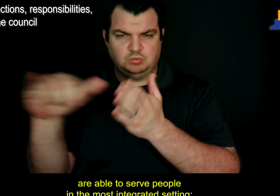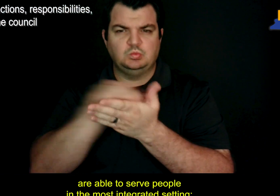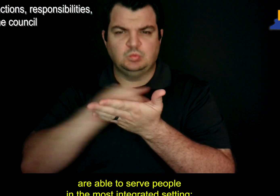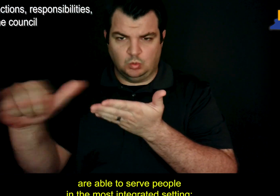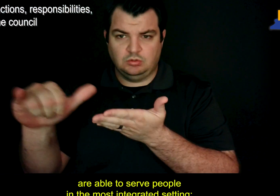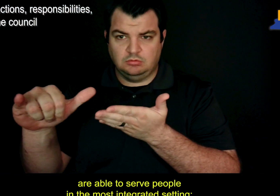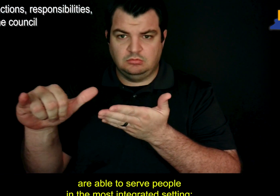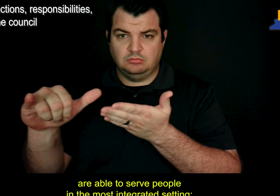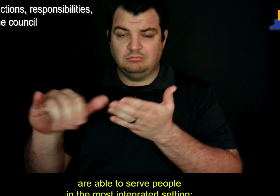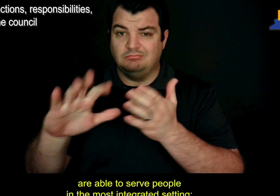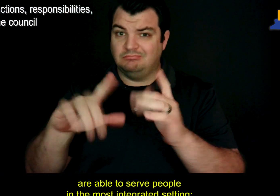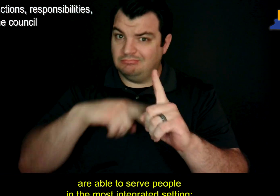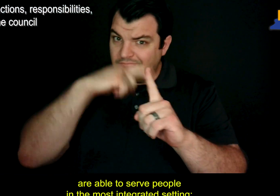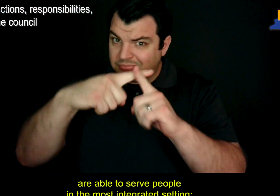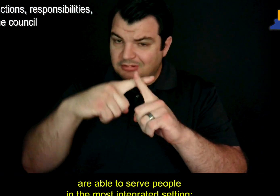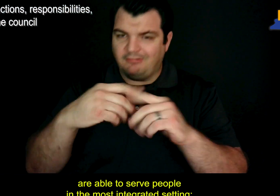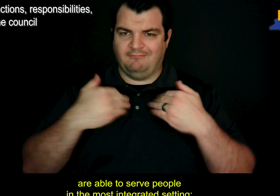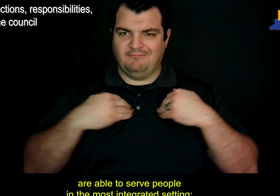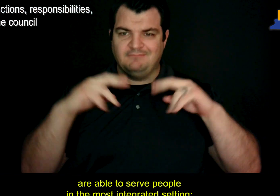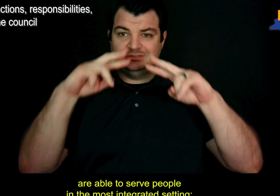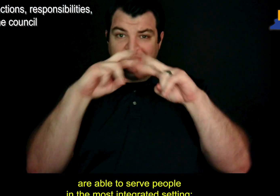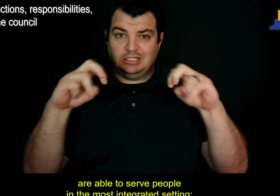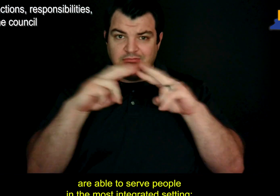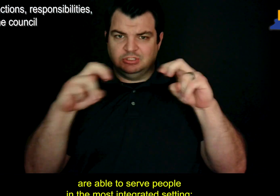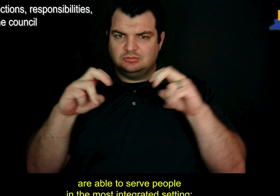are able to serve people in the most integrated setting;